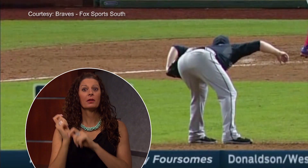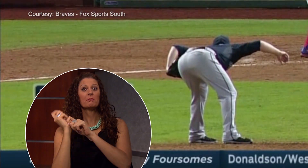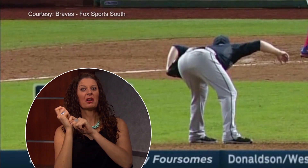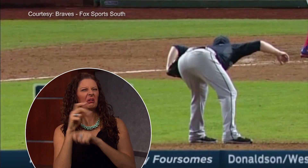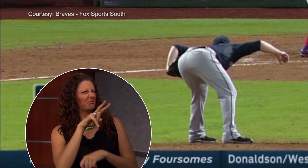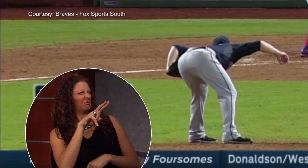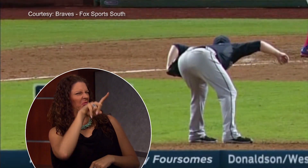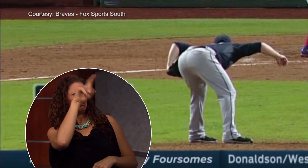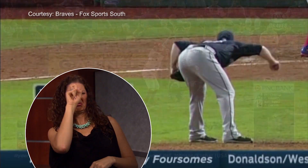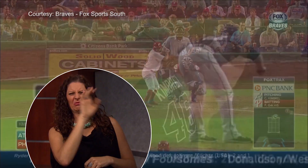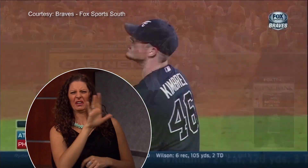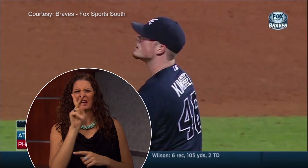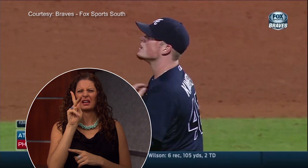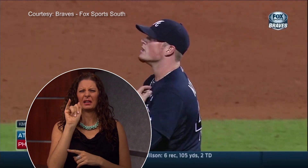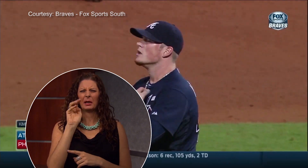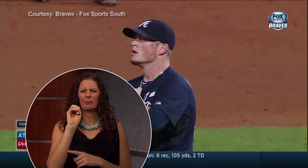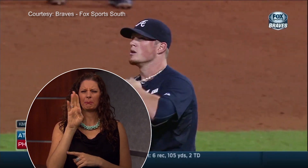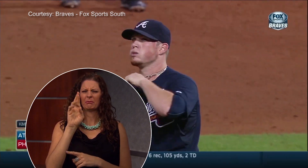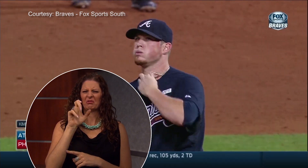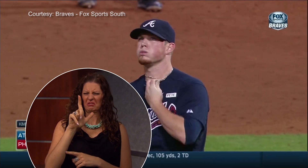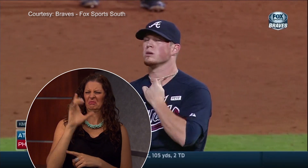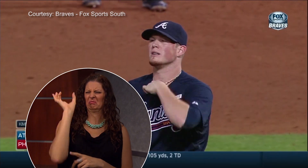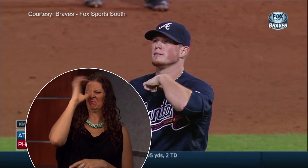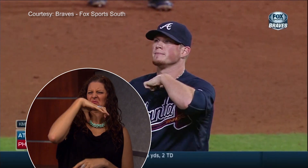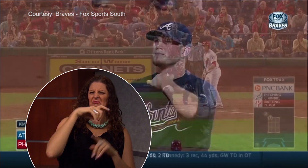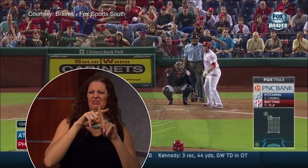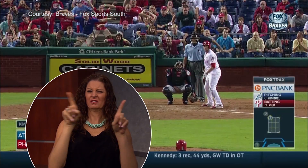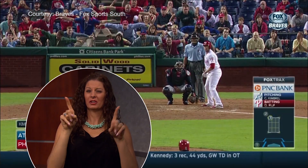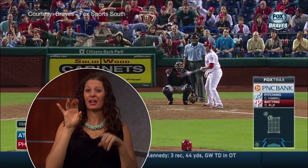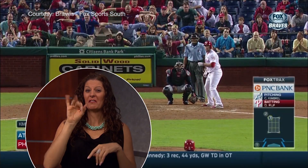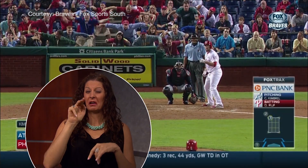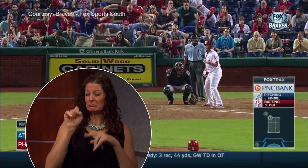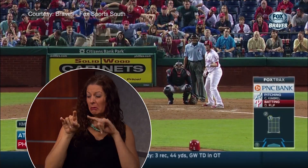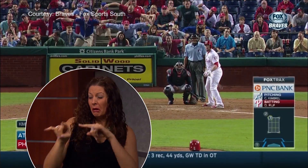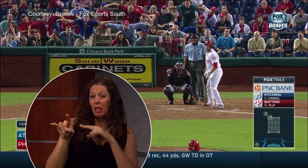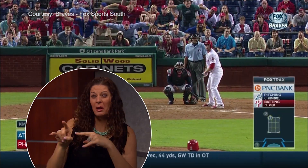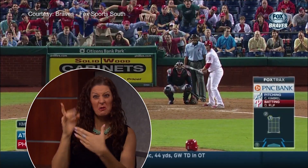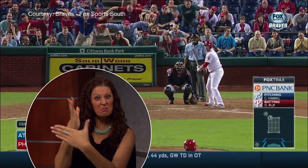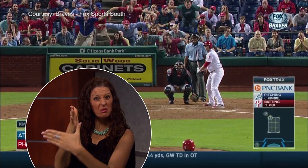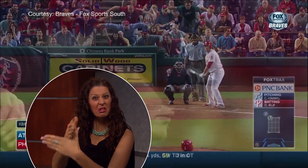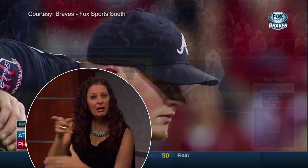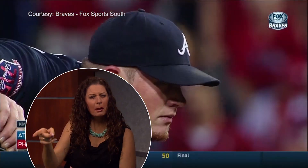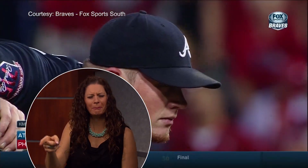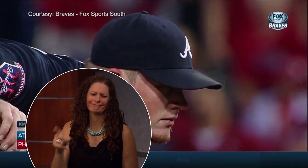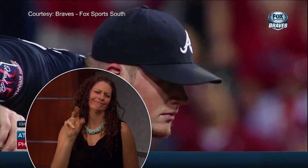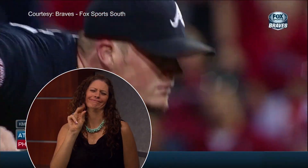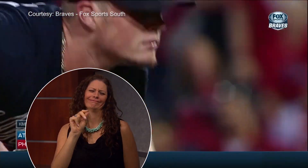batters for years with the unusual motion. The teasing did not seem to bother him as